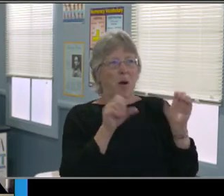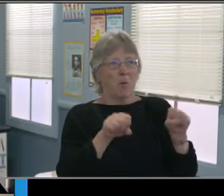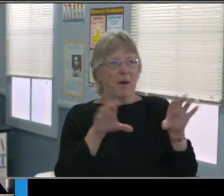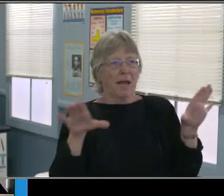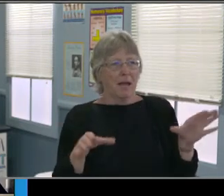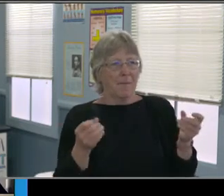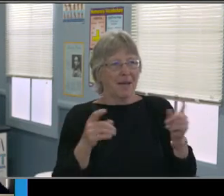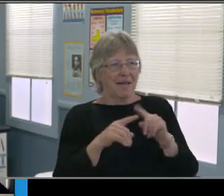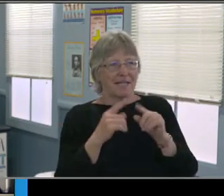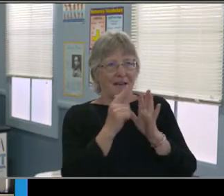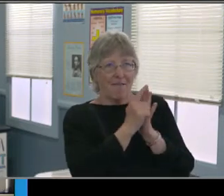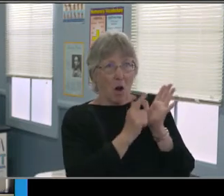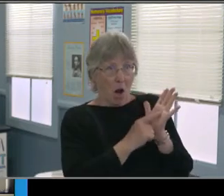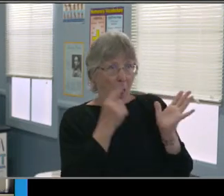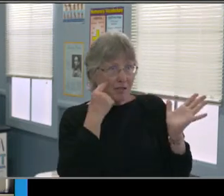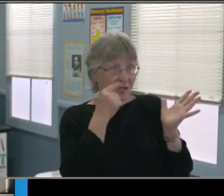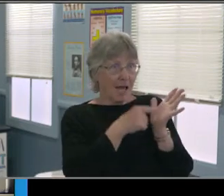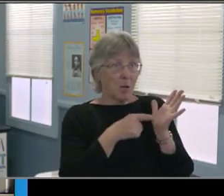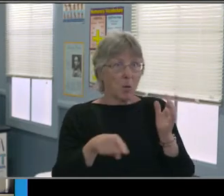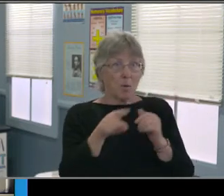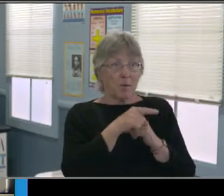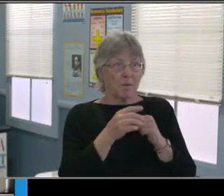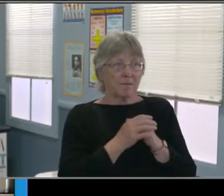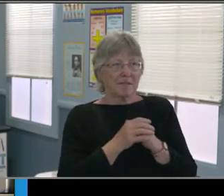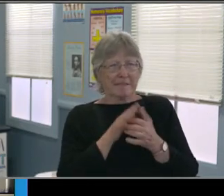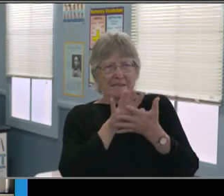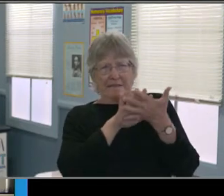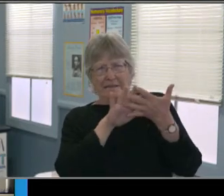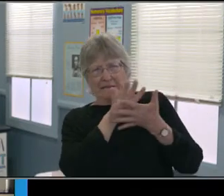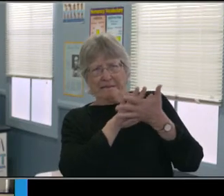Okay, let me see if I can get this going here.